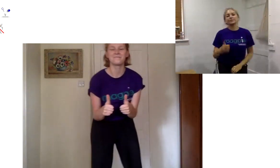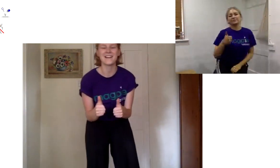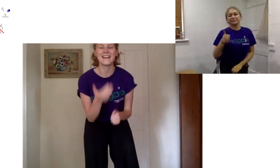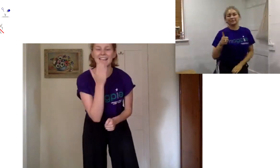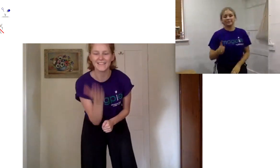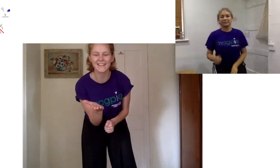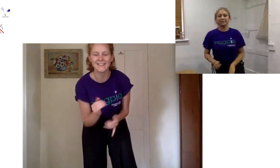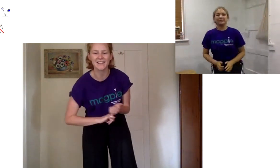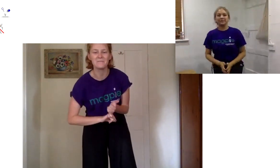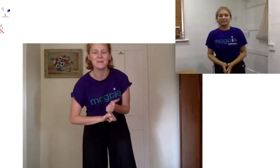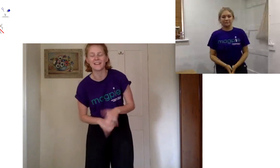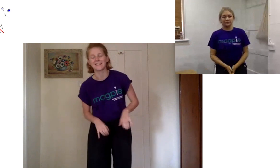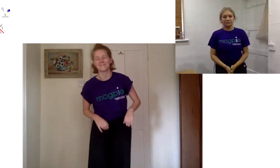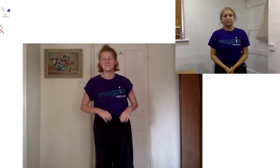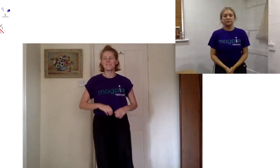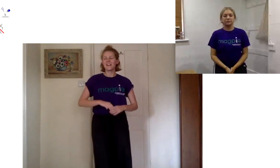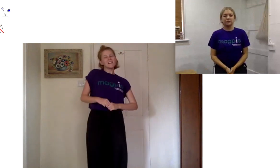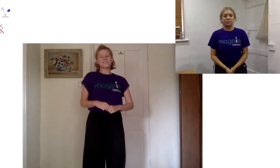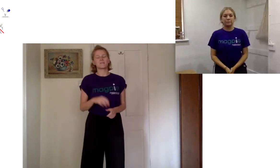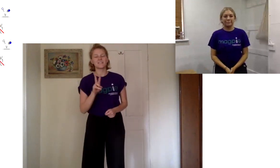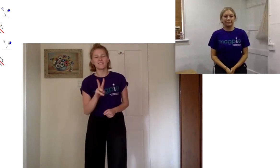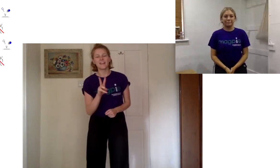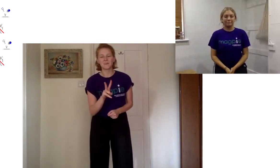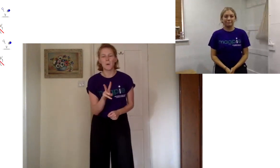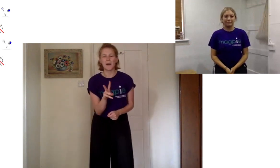brilliant thank you simon that's great so we'll do that twice